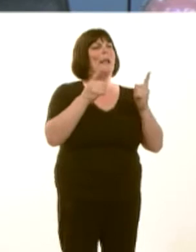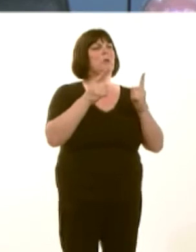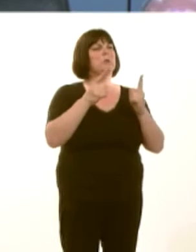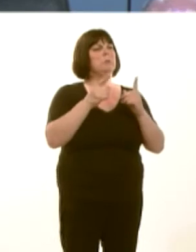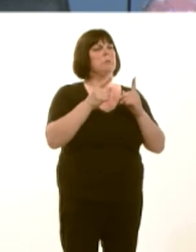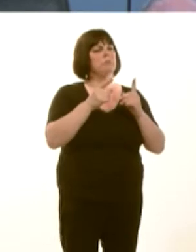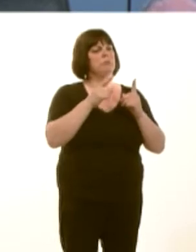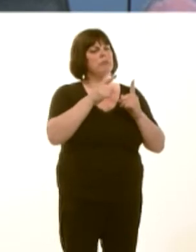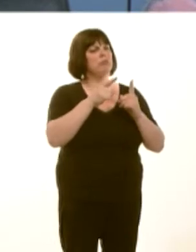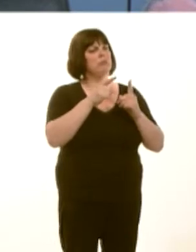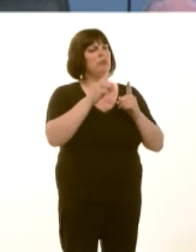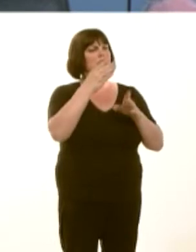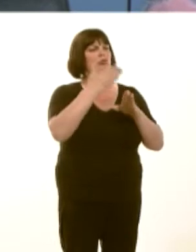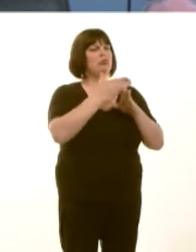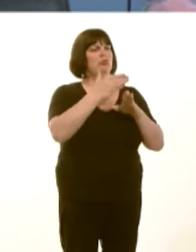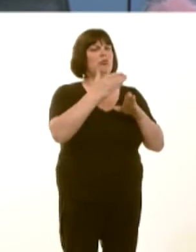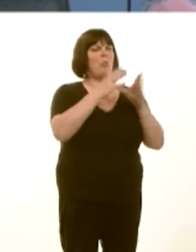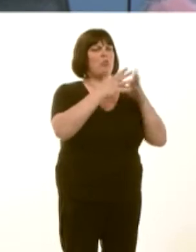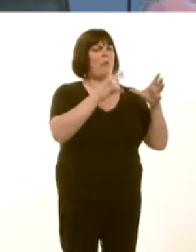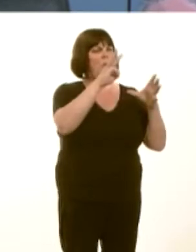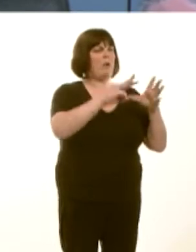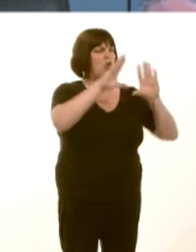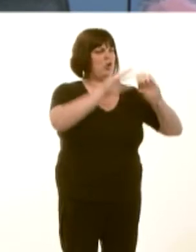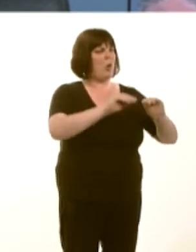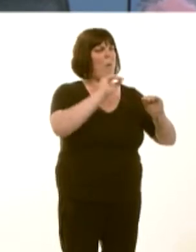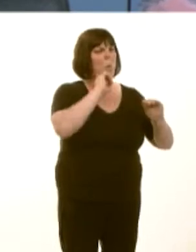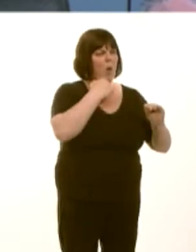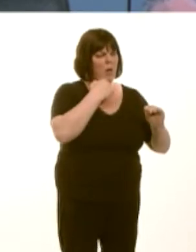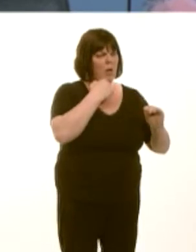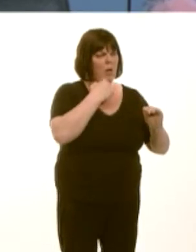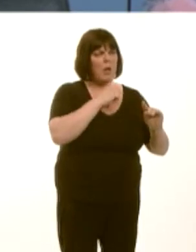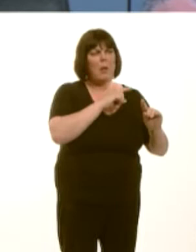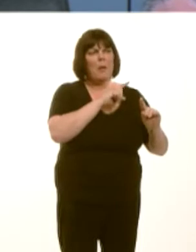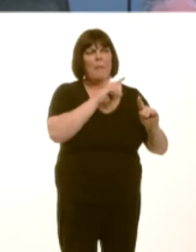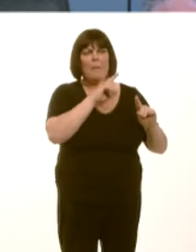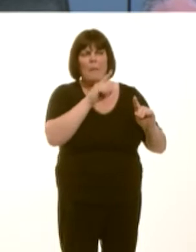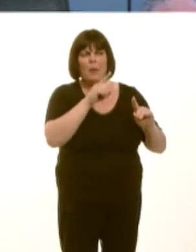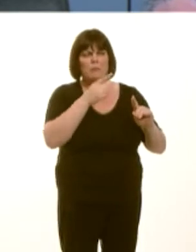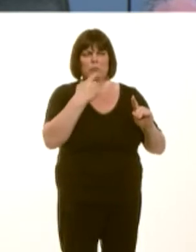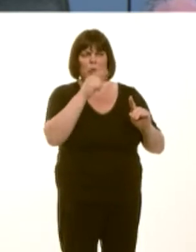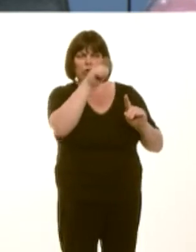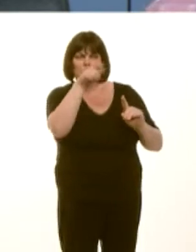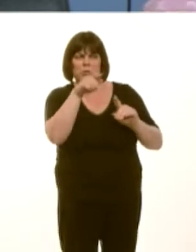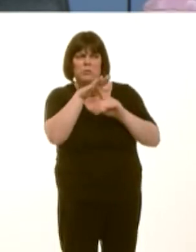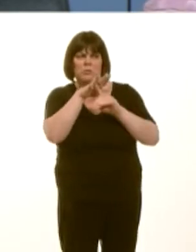It wasnít noted very much by the press, but could you undertake today to say that no students have been disadvantaged by the fact thereís been this gap?